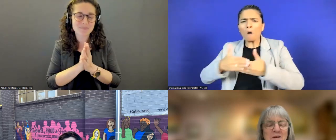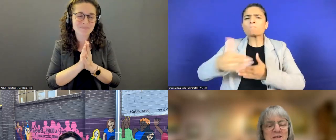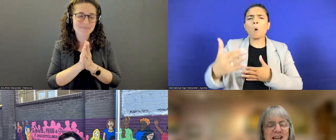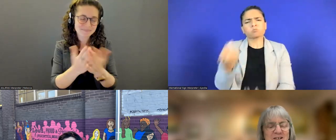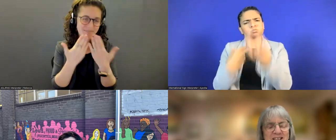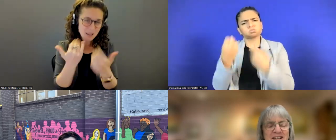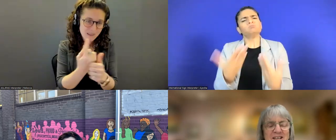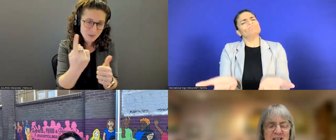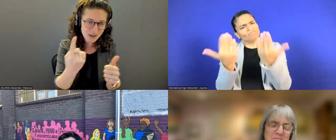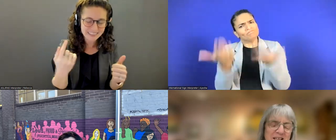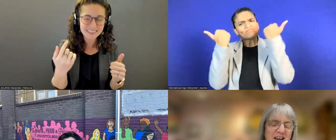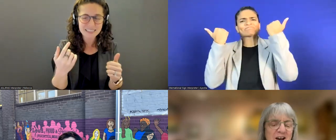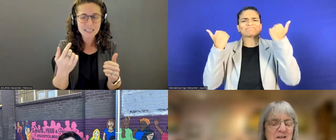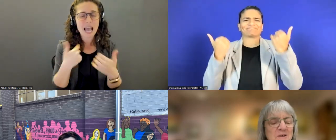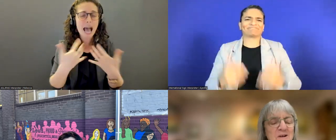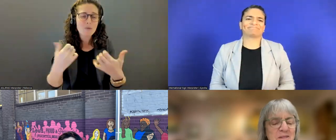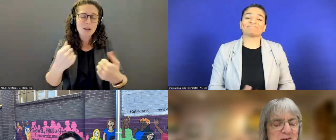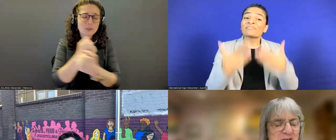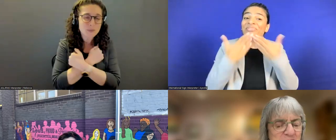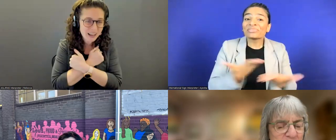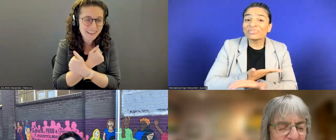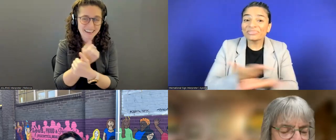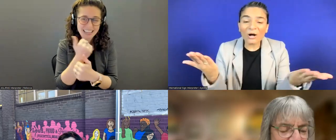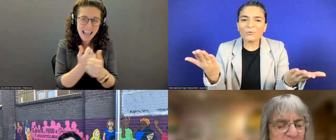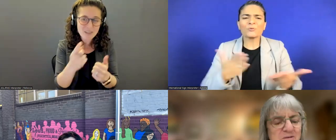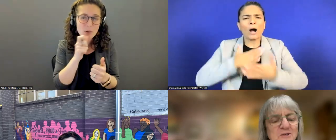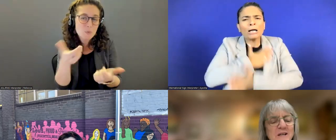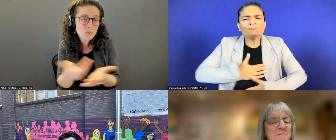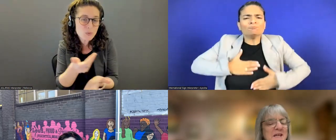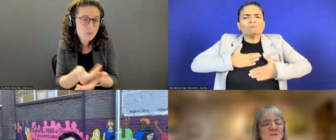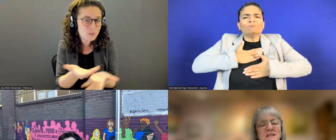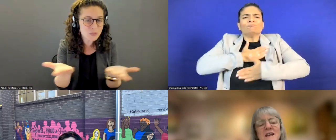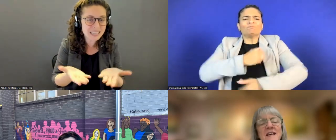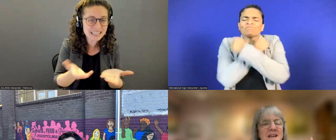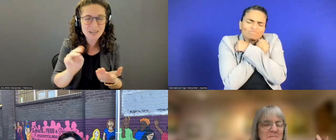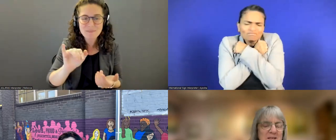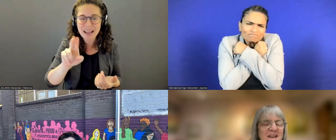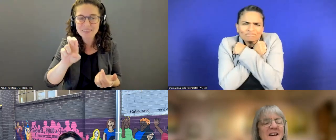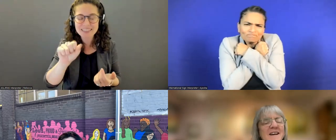I wish I could give a big hug to all those who are new to joining MIUSA and a big hug